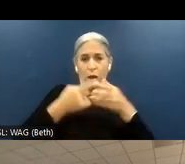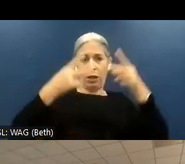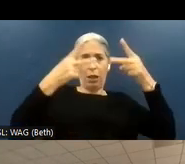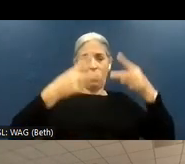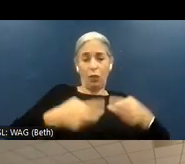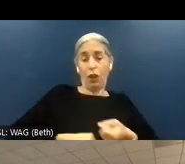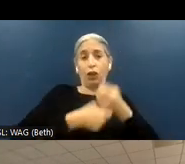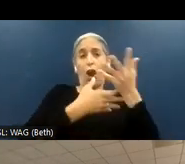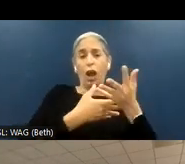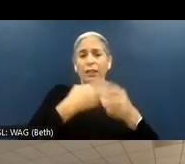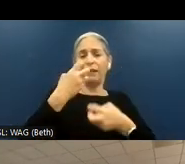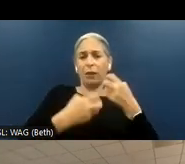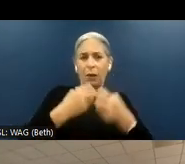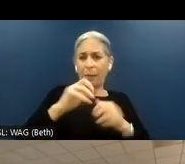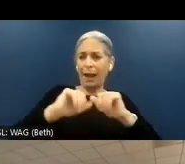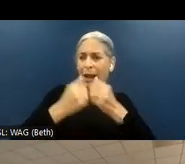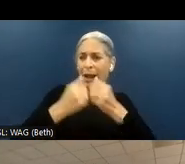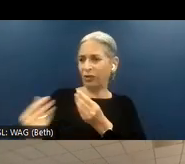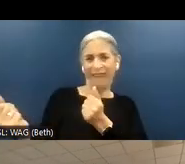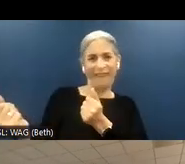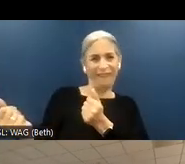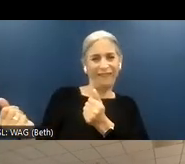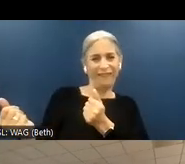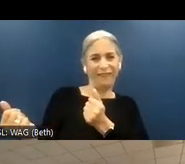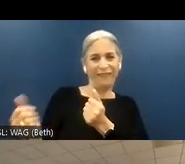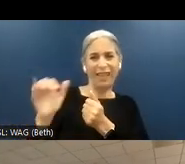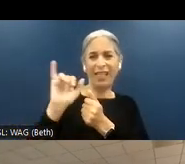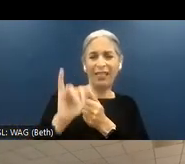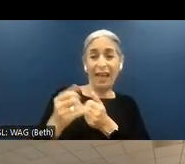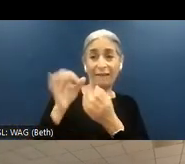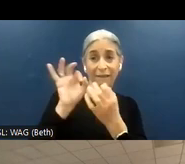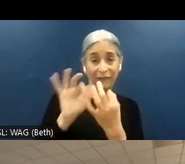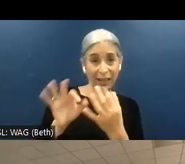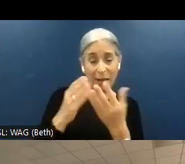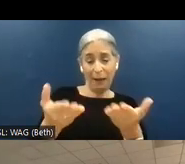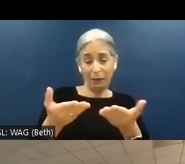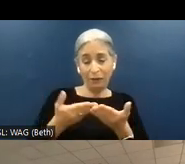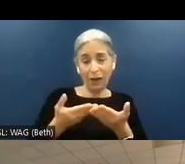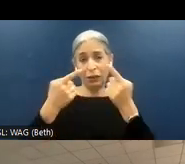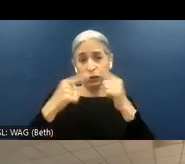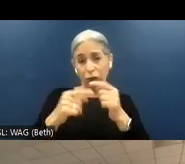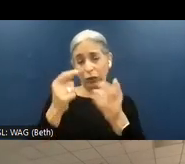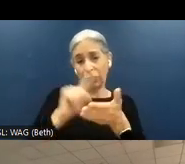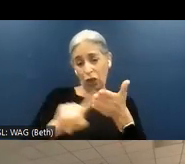and how to solve it. This kind of feedback provided during an audit plays a significant